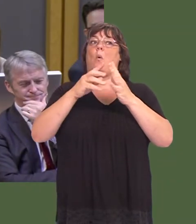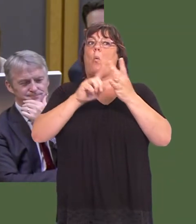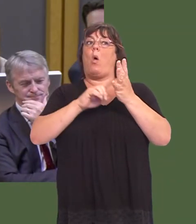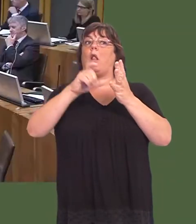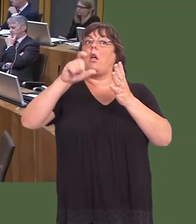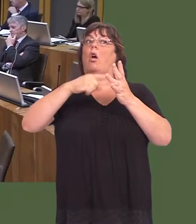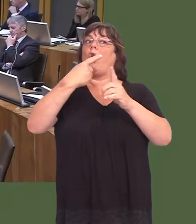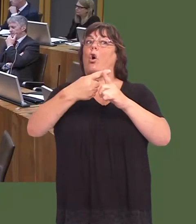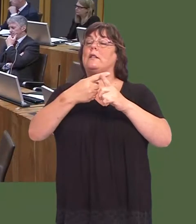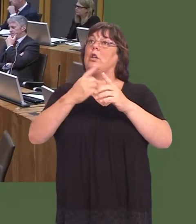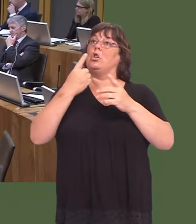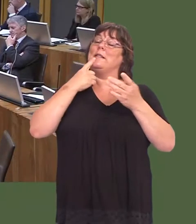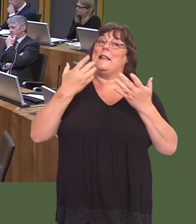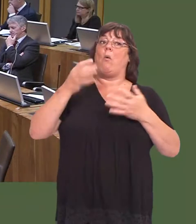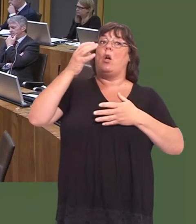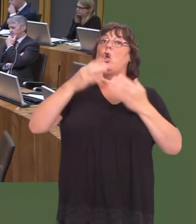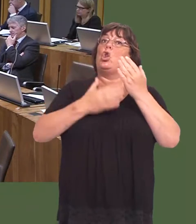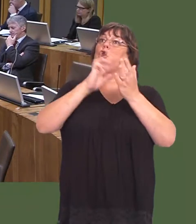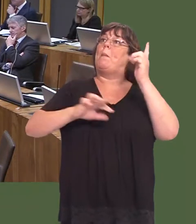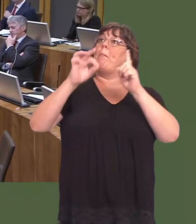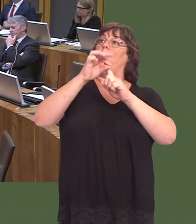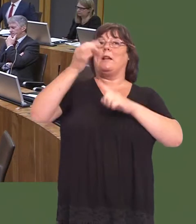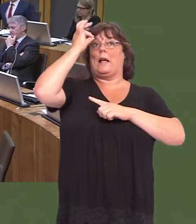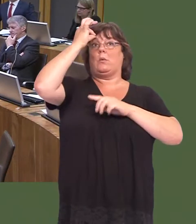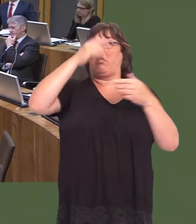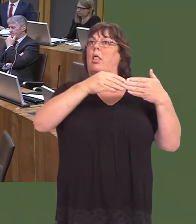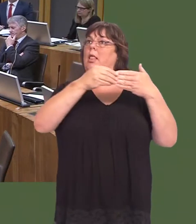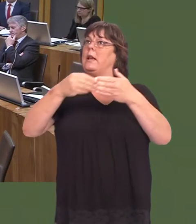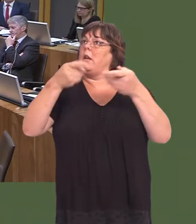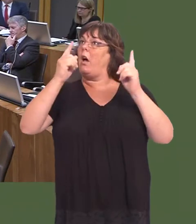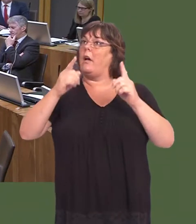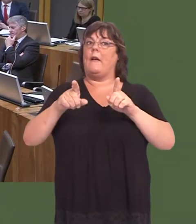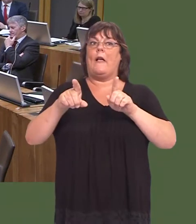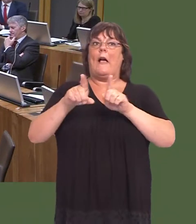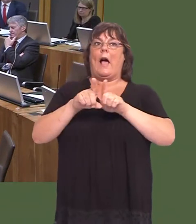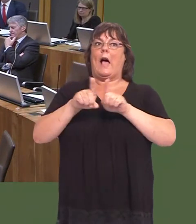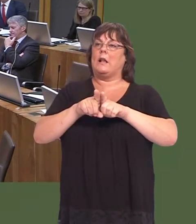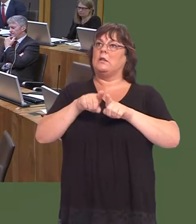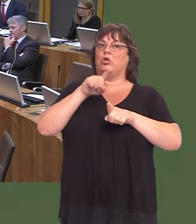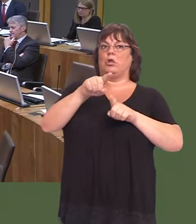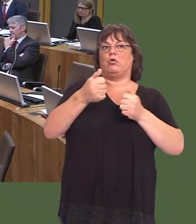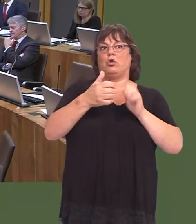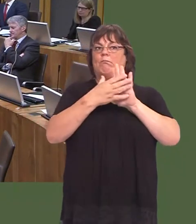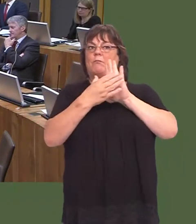and, in a subsequent election, to lead the Welsh Local Government Association, and so to lead local government in Wales?